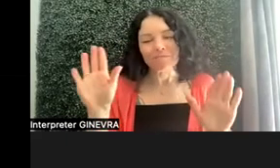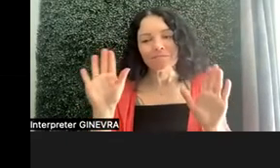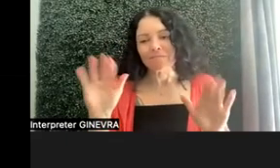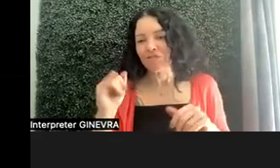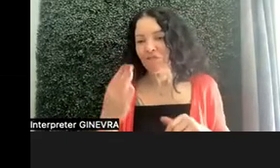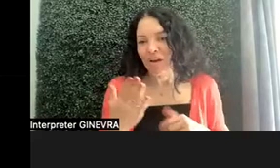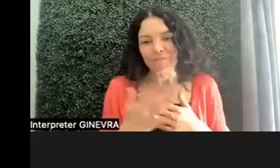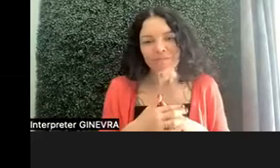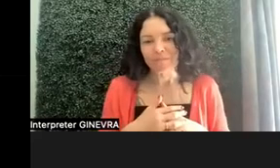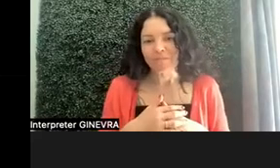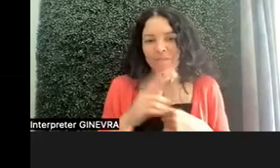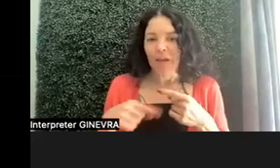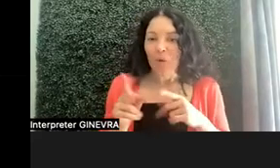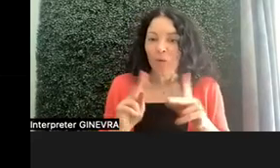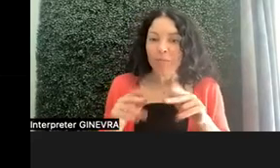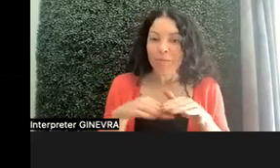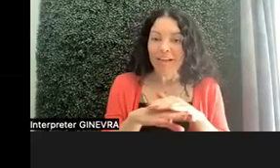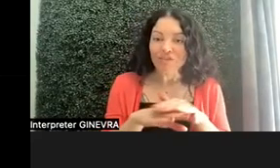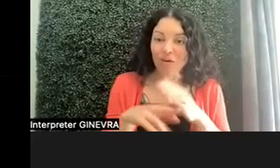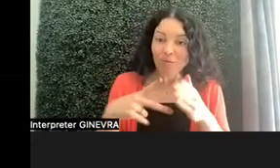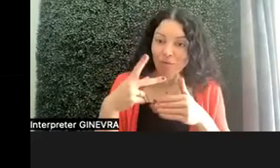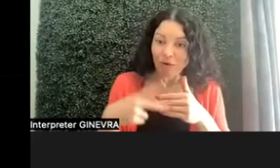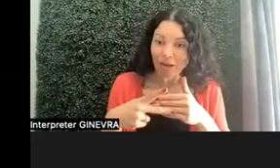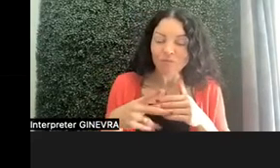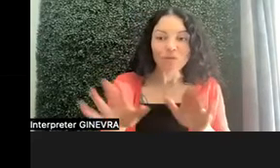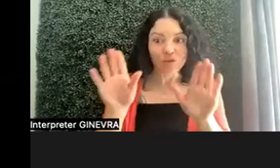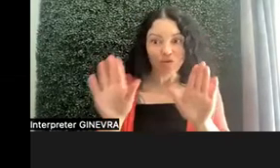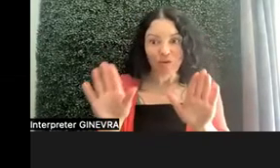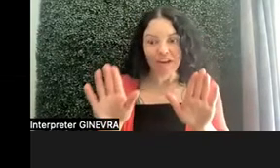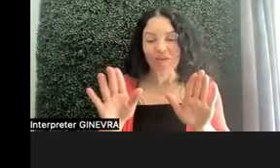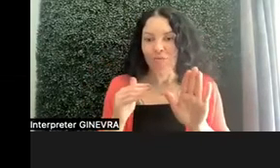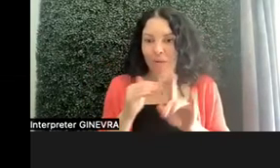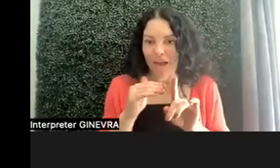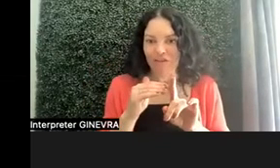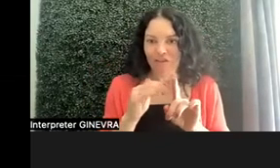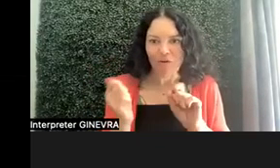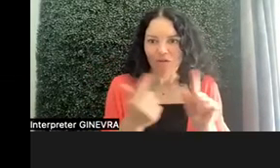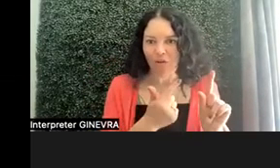when people enter our program. And so it's just a great reminder to all of us, just, I think, the more we can do that